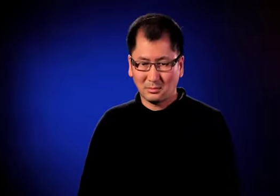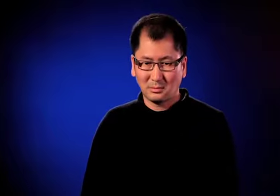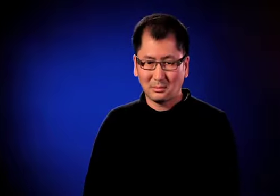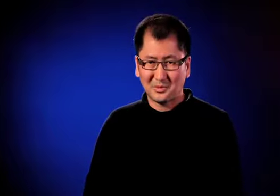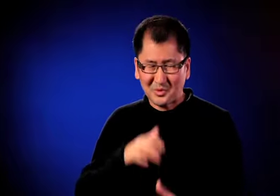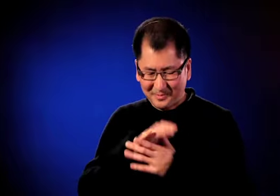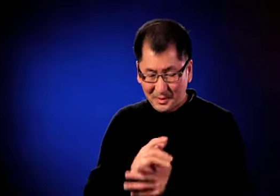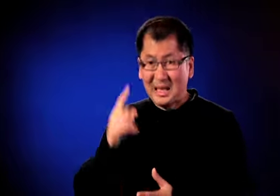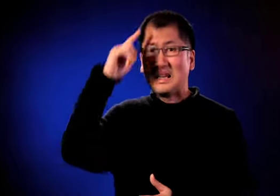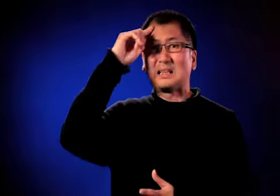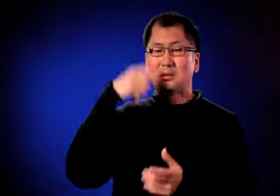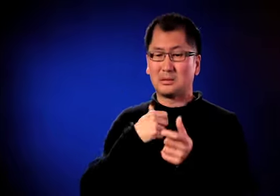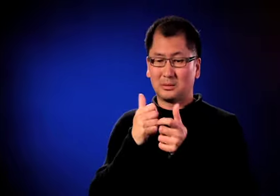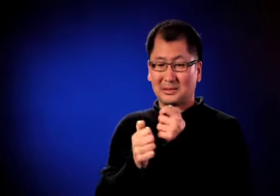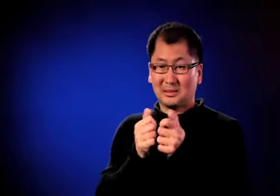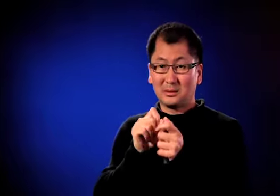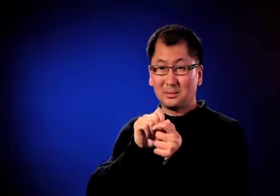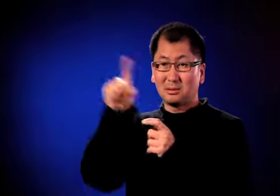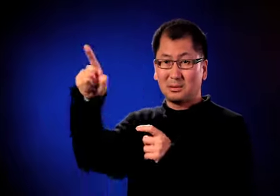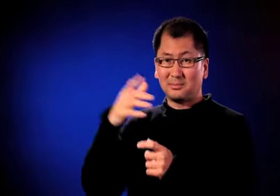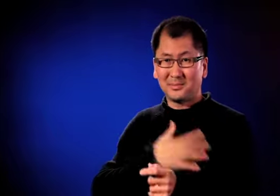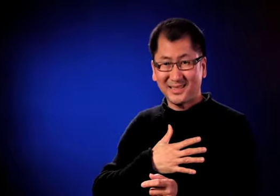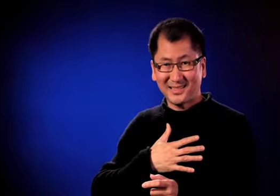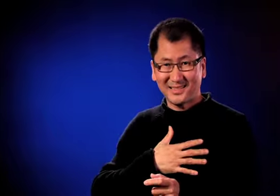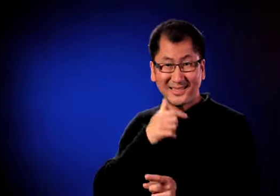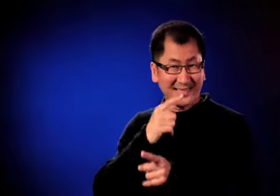and anybody else on the hospital staff.